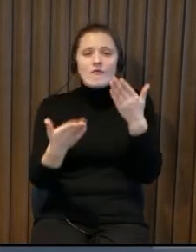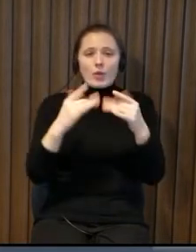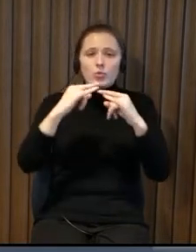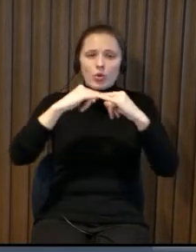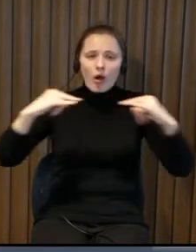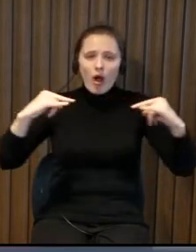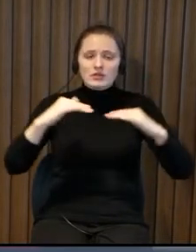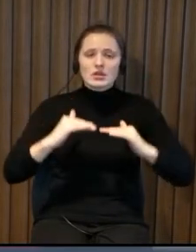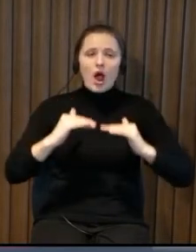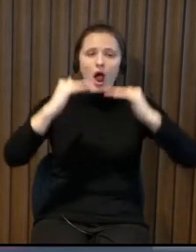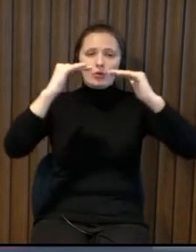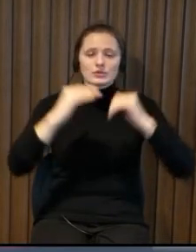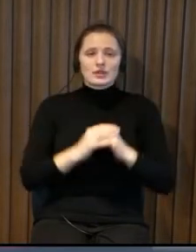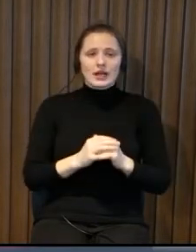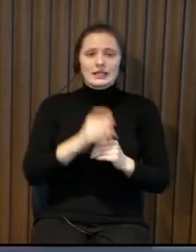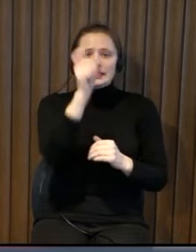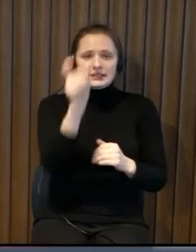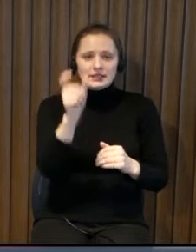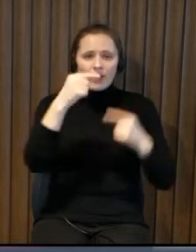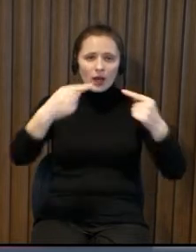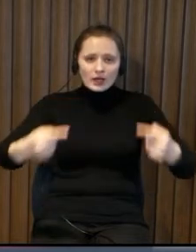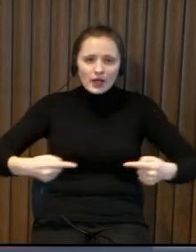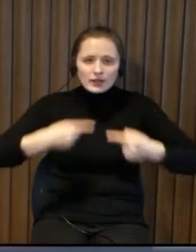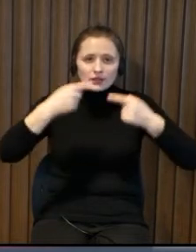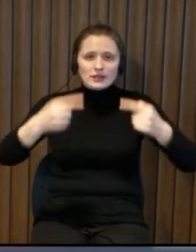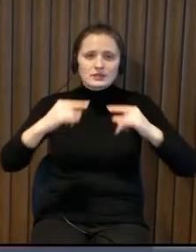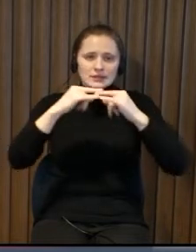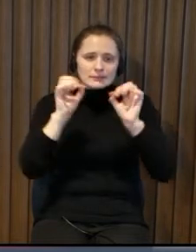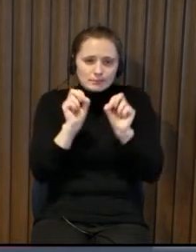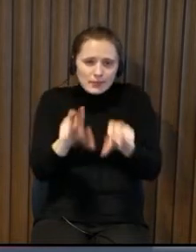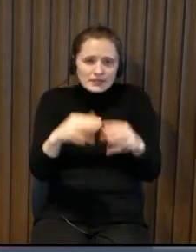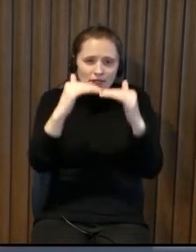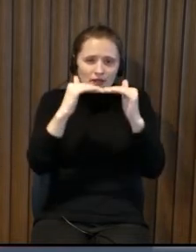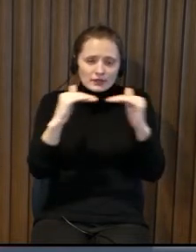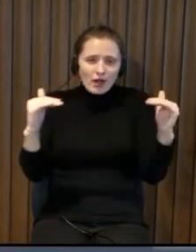uh how they can see because they have adjusted the computer the letters are bigger and numbers